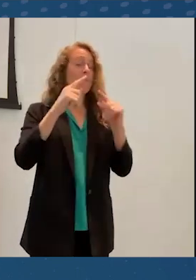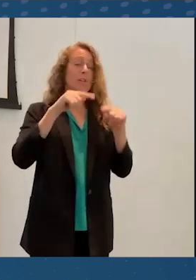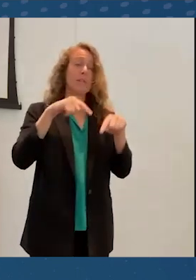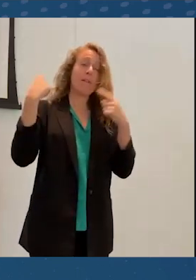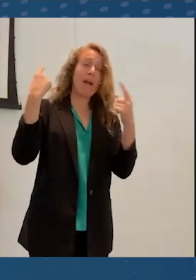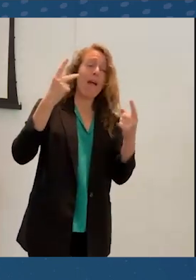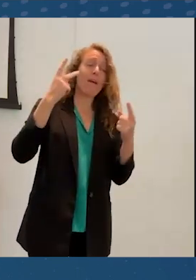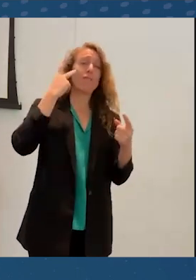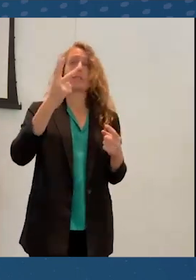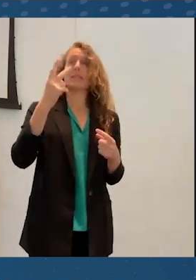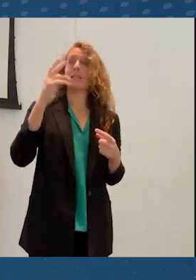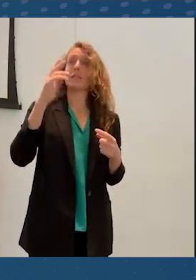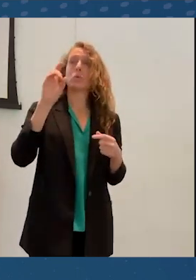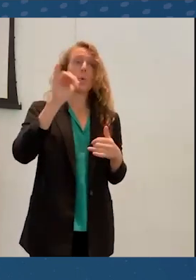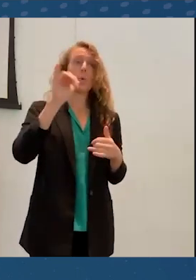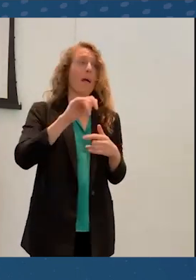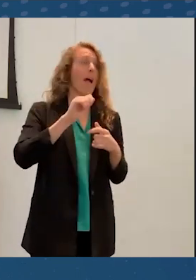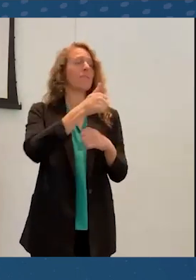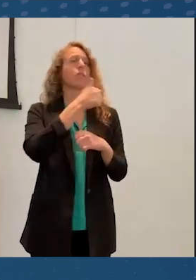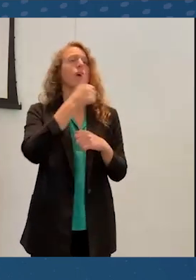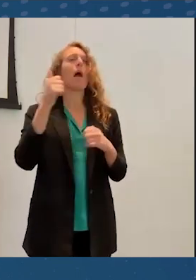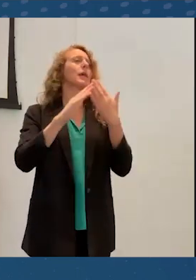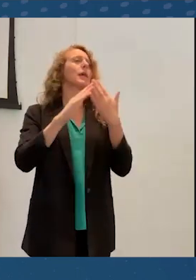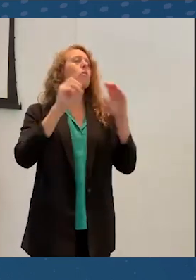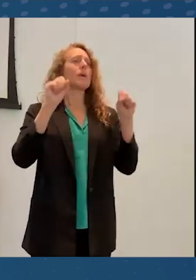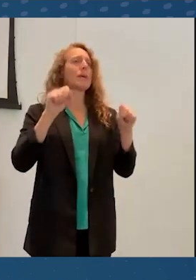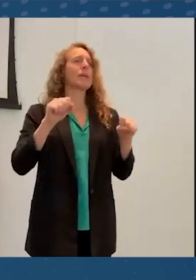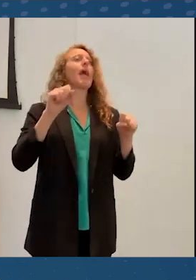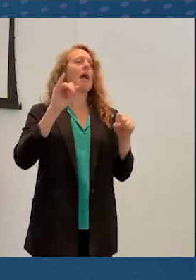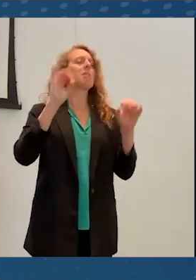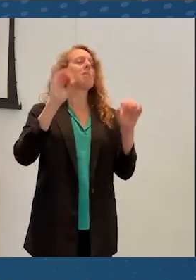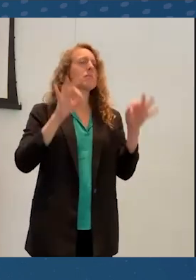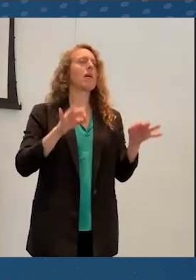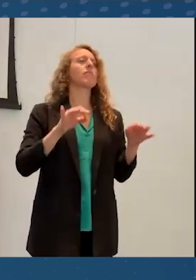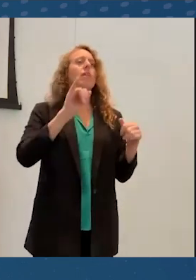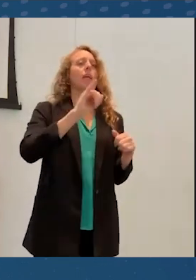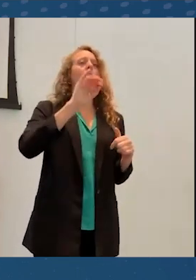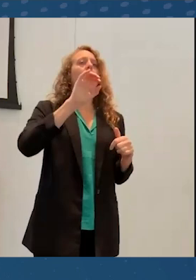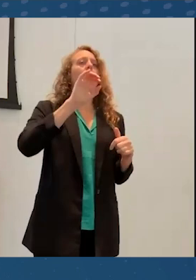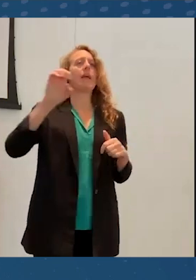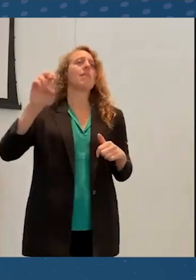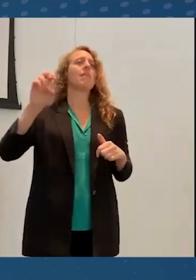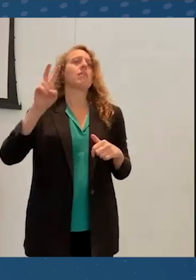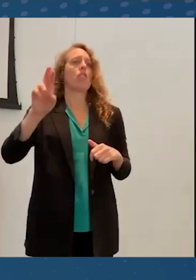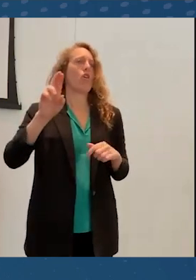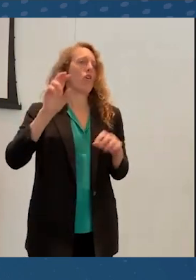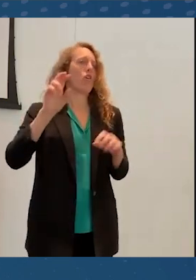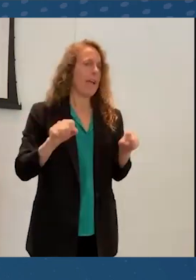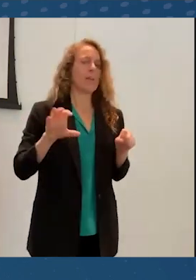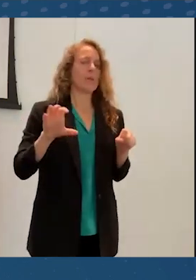If there's any community that can pull this off, it's IEEE VR." This was, of course, due to COVID concerns, that's how it started.